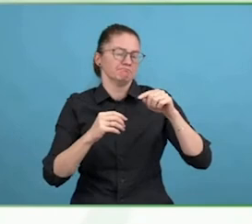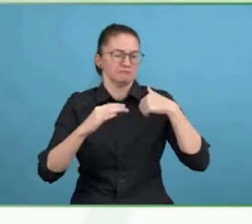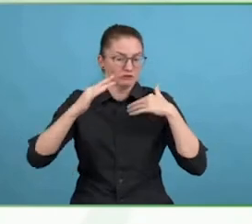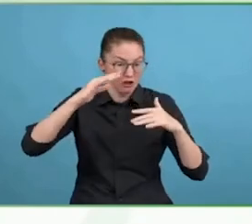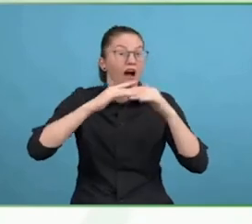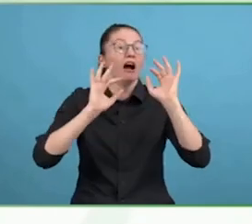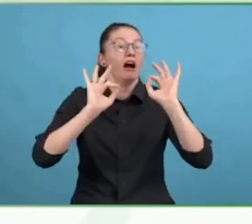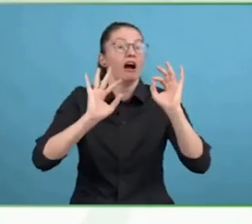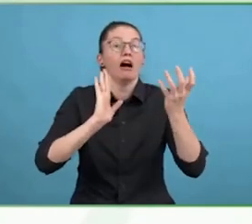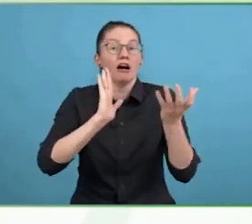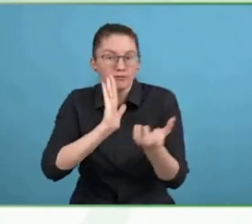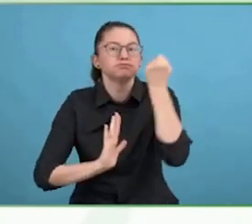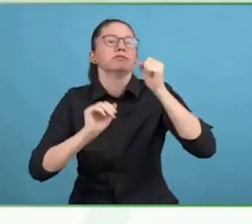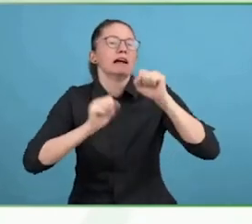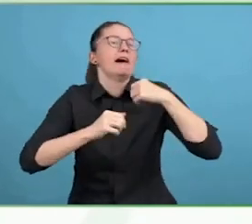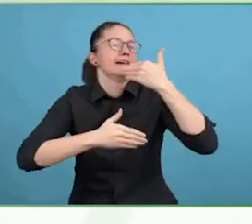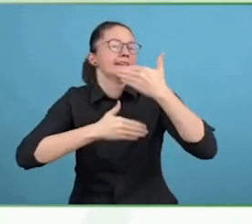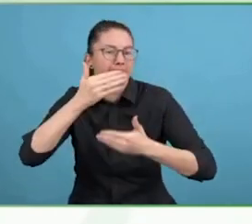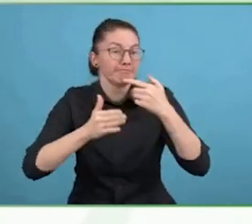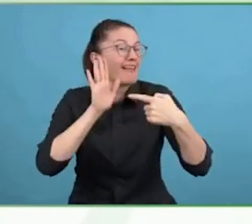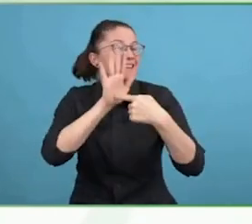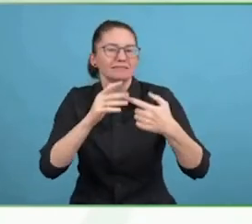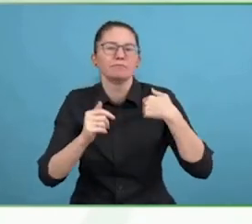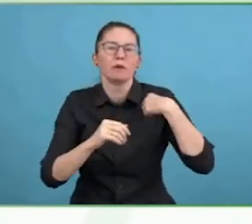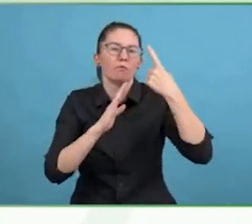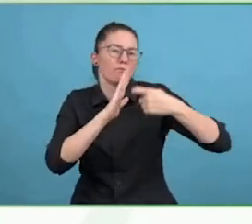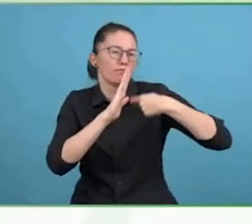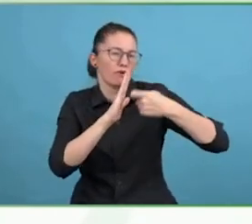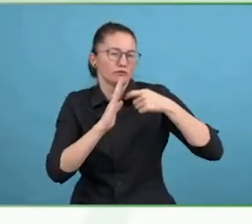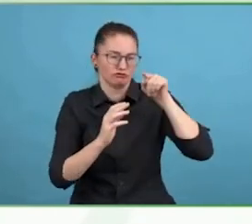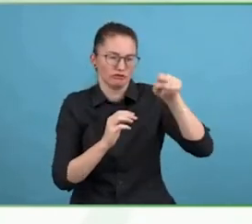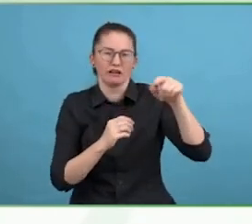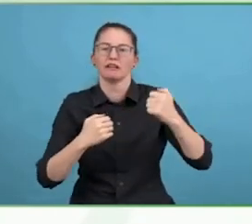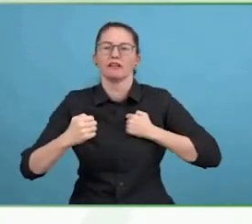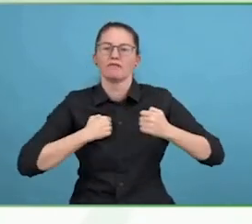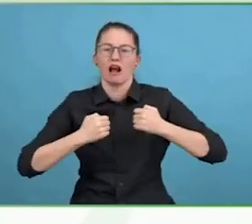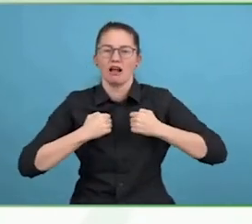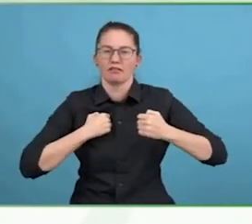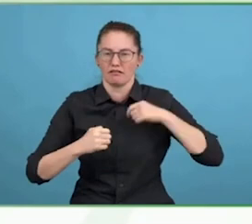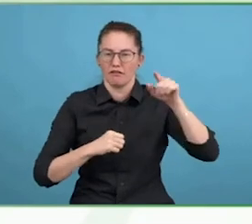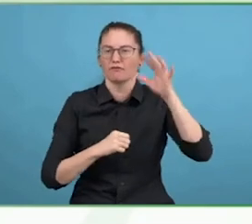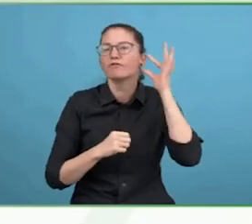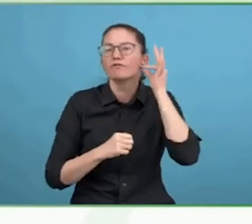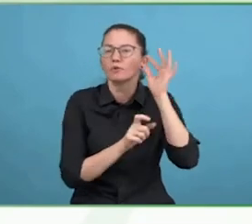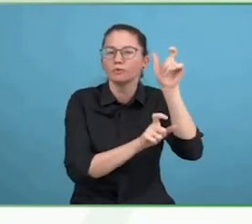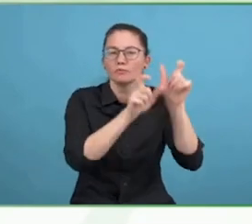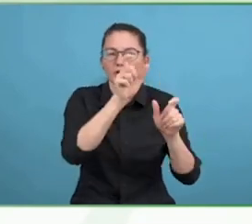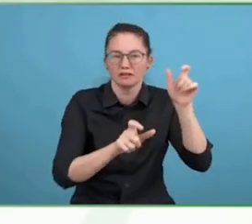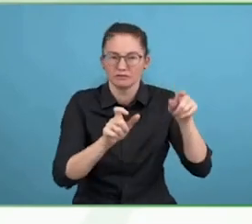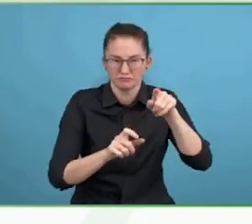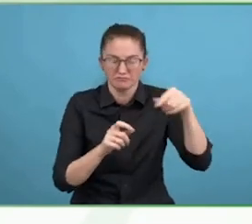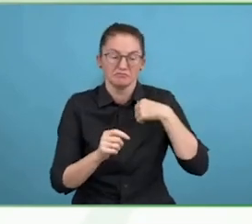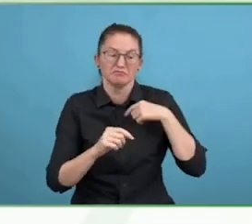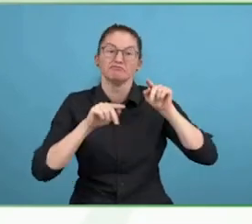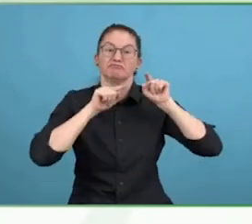photography, that I could use it for storytelling and advocacy. In my late 20s, I made the transition from the world of